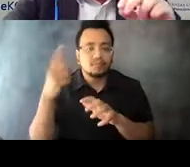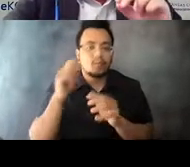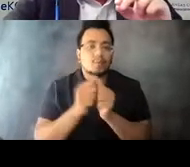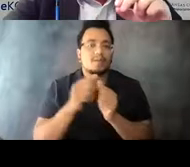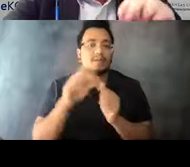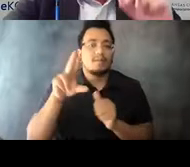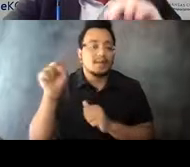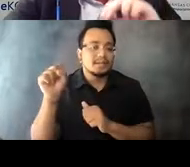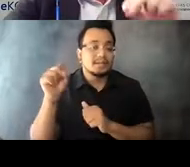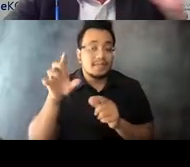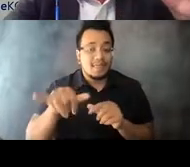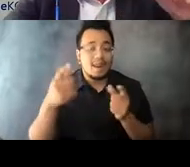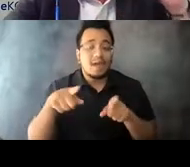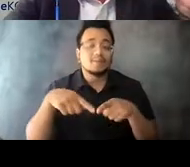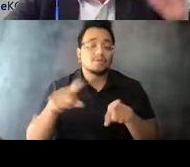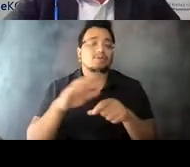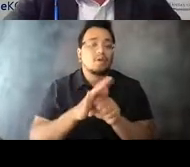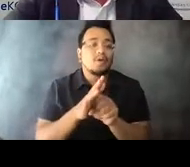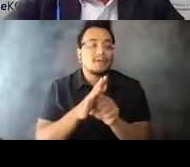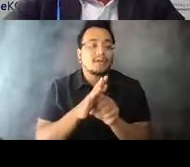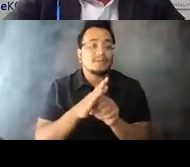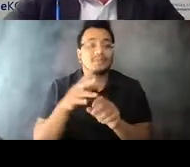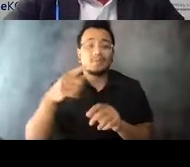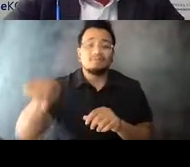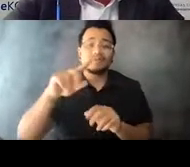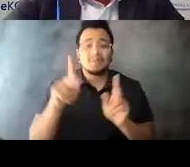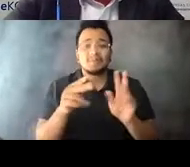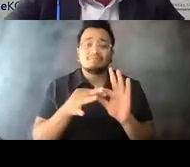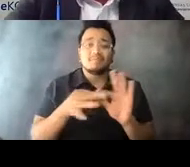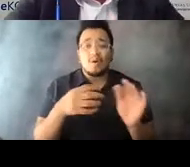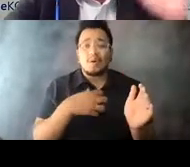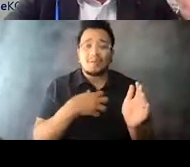15:03:24 So everybody that said oh, my gosh, society's going to break down, cats living